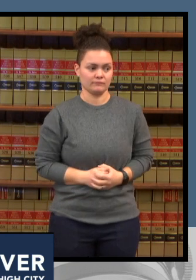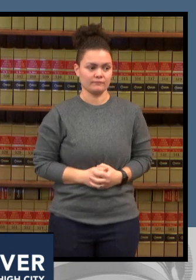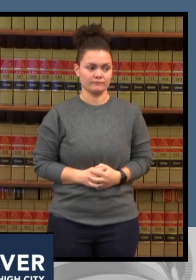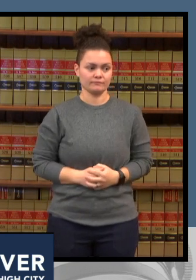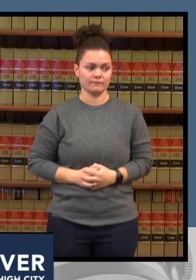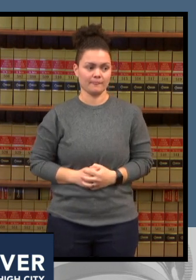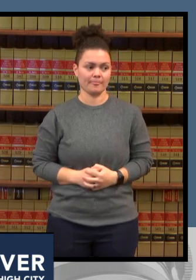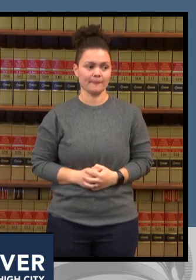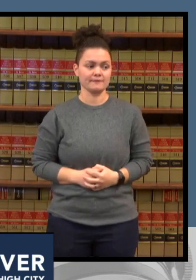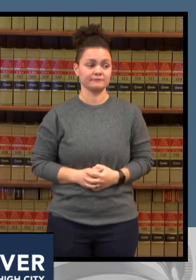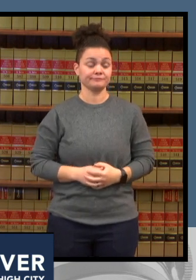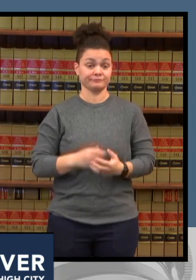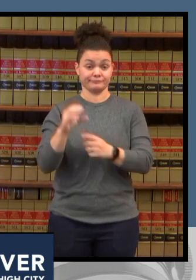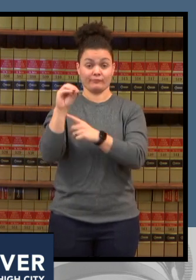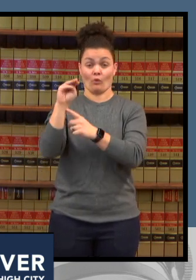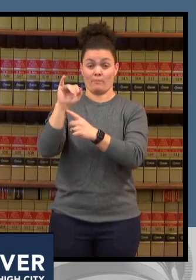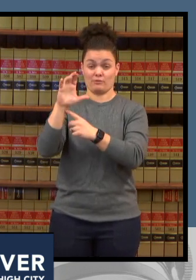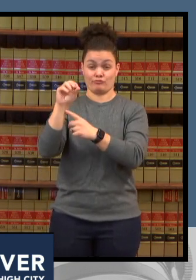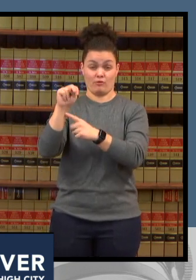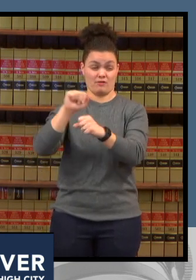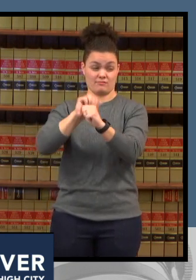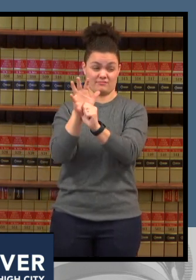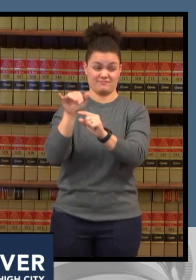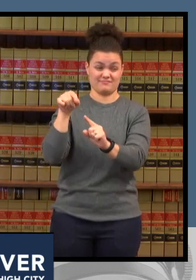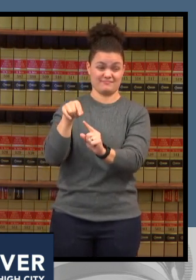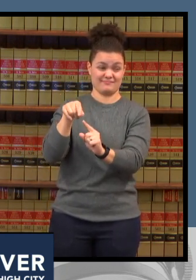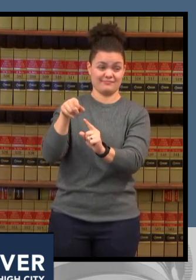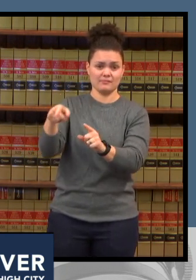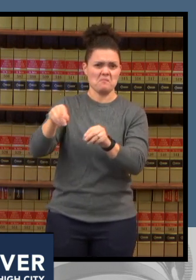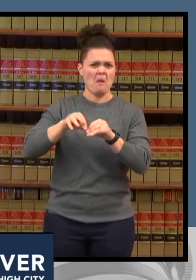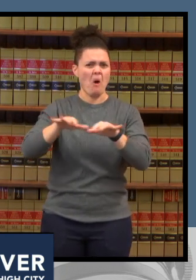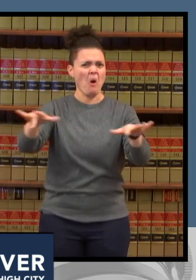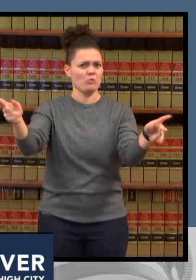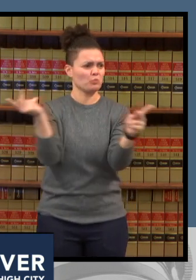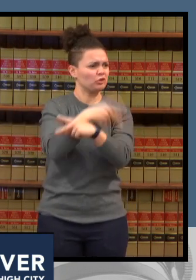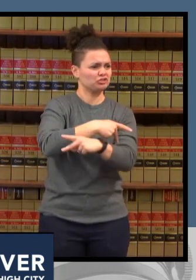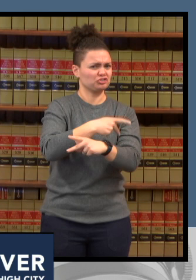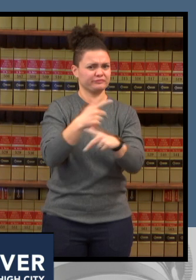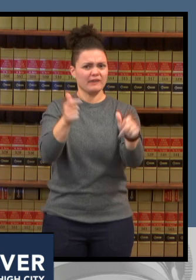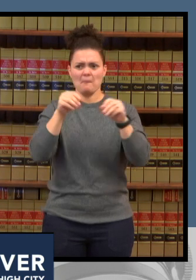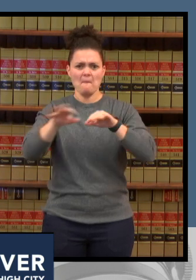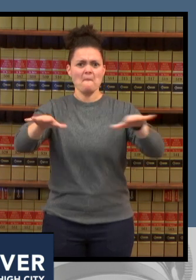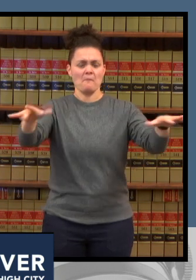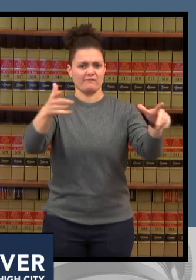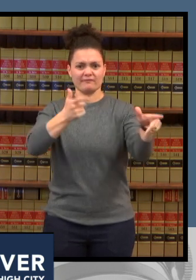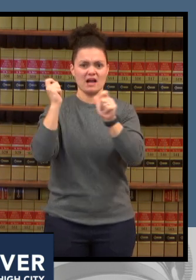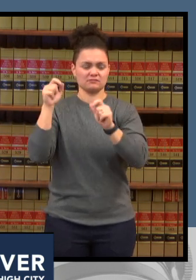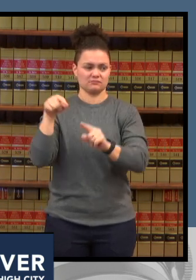so it's just pure mathematics we're going to see more people infected many of them will be